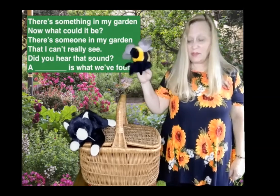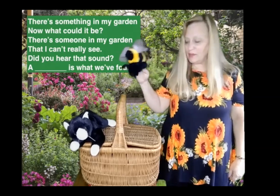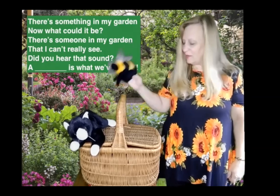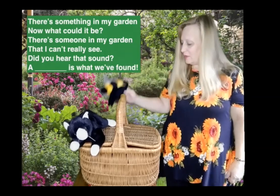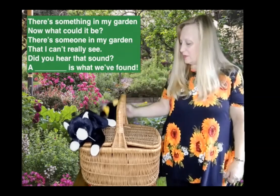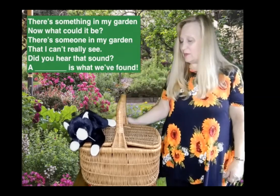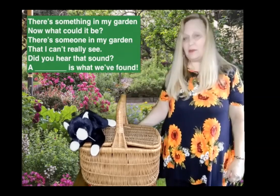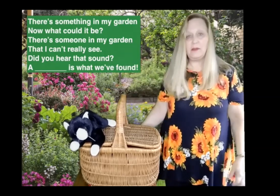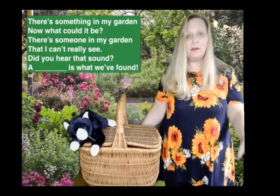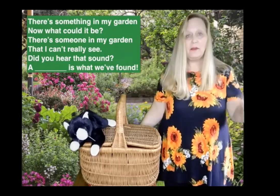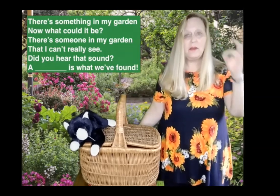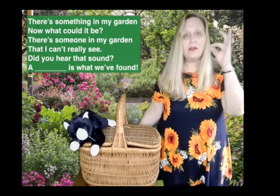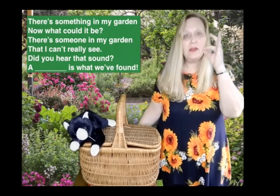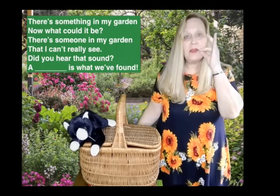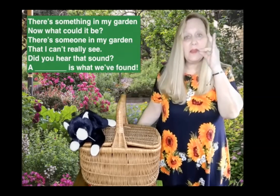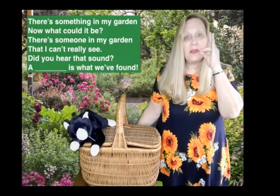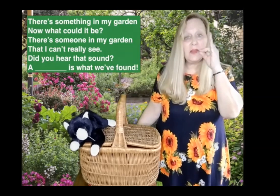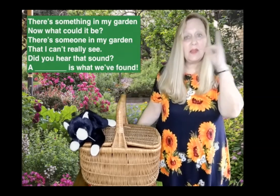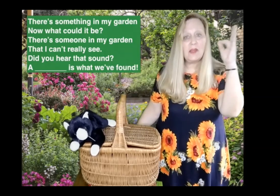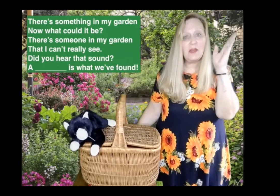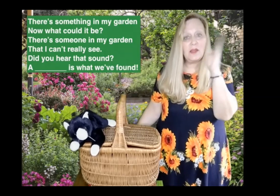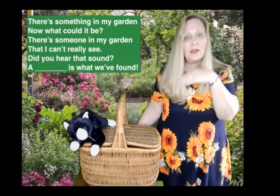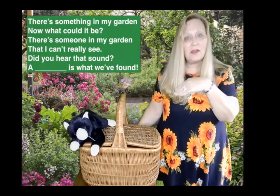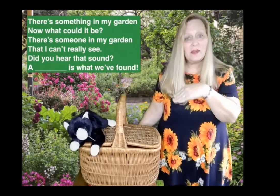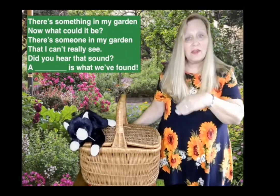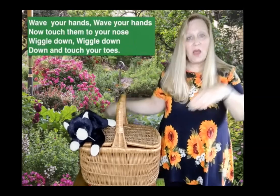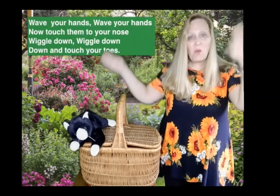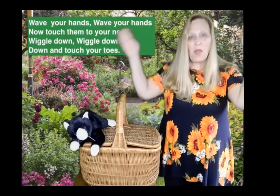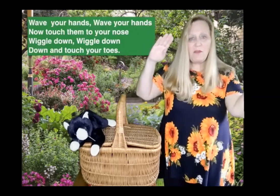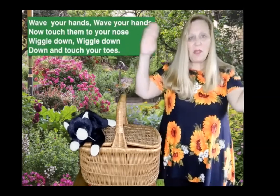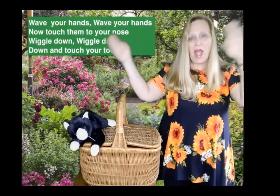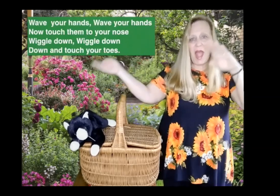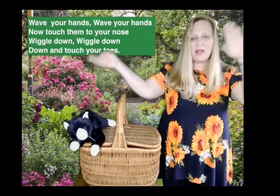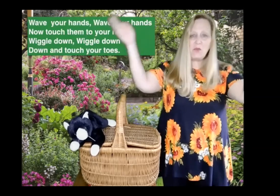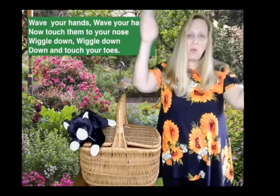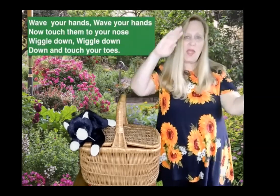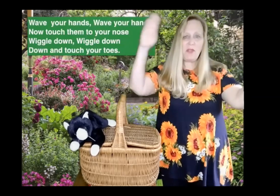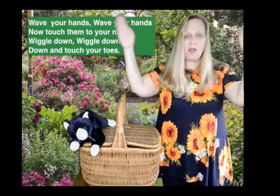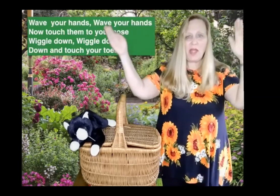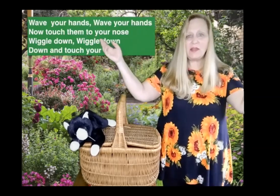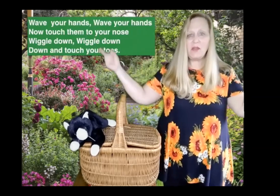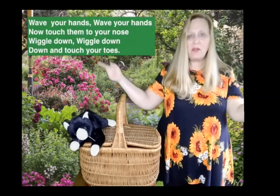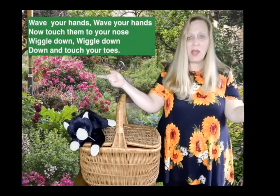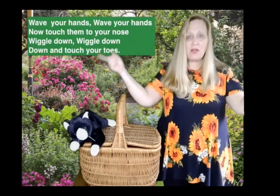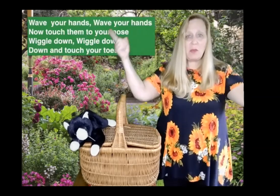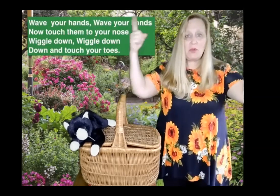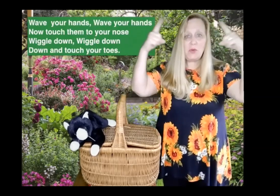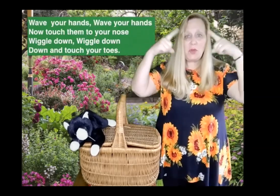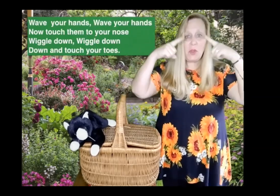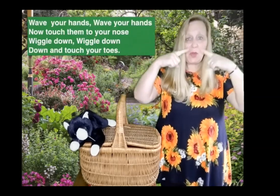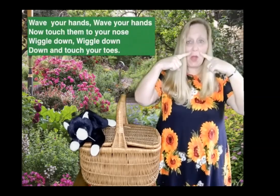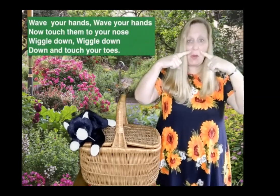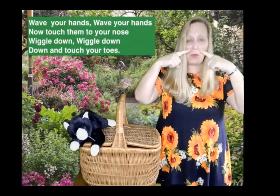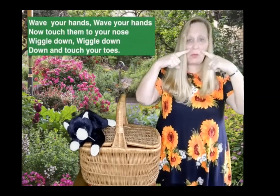And this is the sign for bee. so wave your hands wave your hands touch them to your nose. Wiggle down, wiggle down, down and